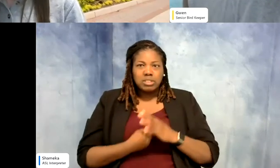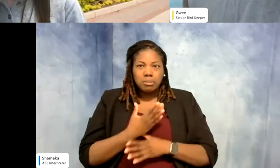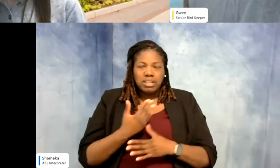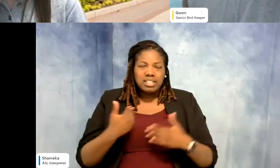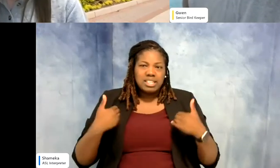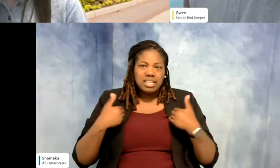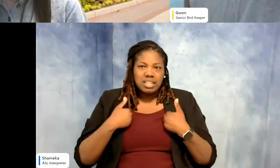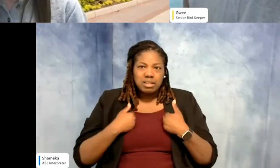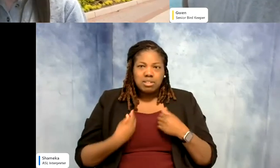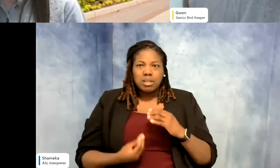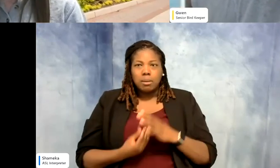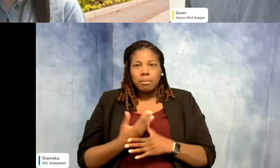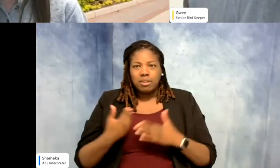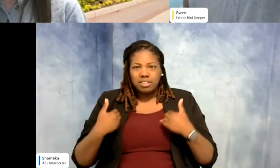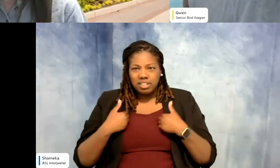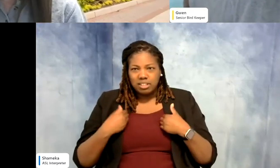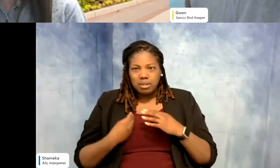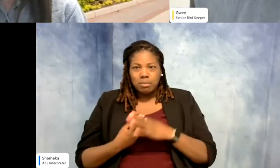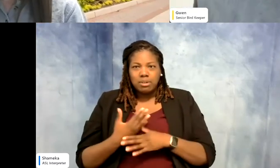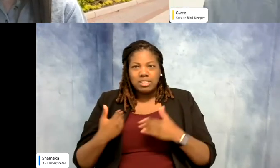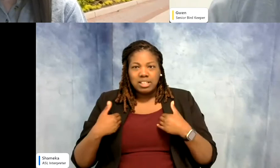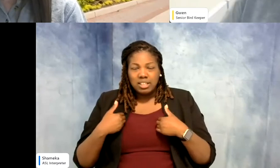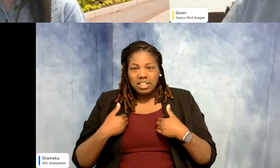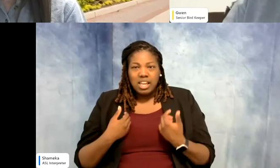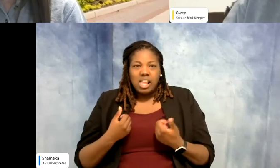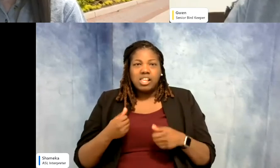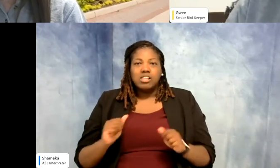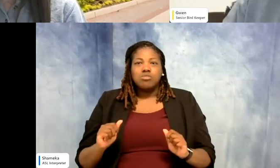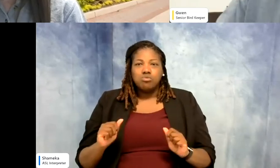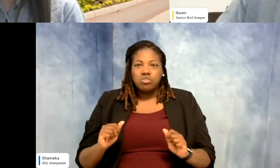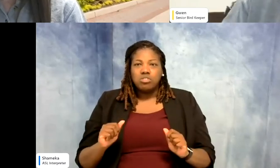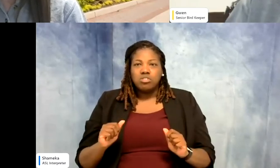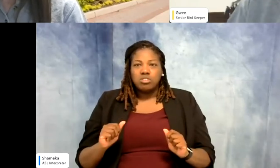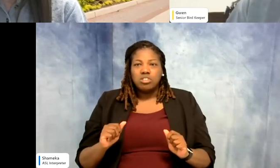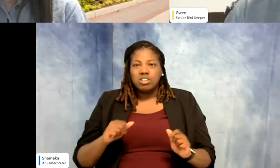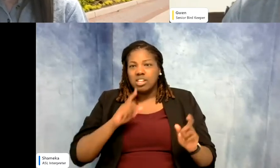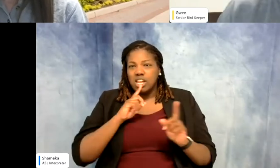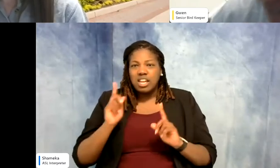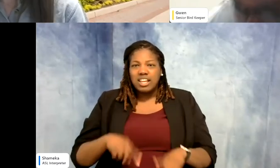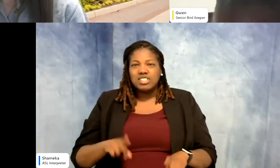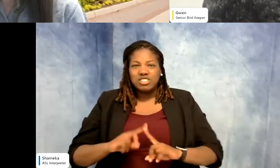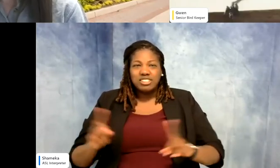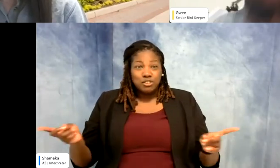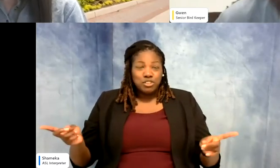plants and animals. And I was like no. So I even tried to answer the questions differently. It still came